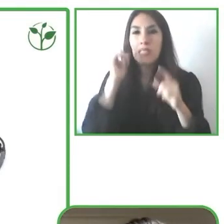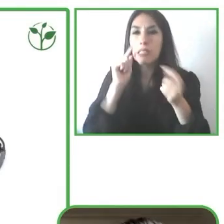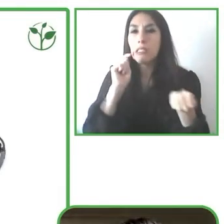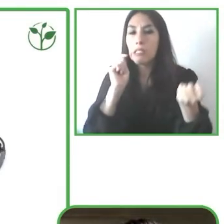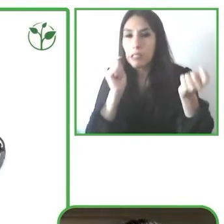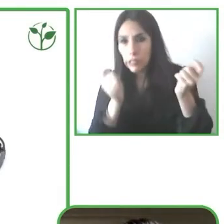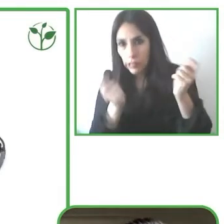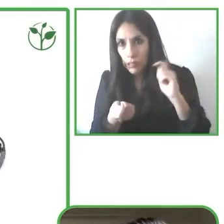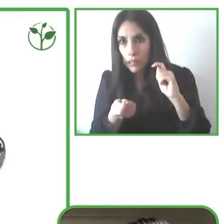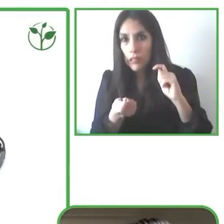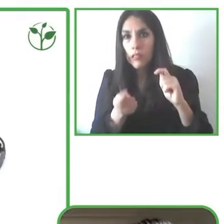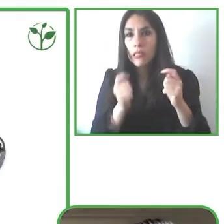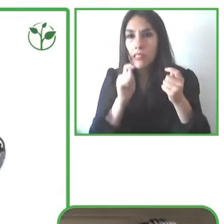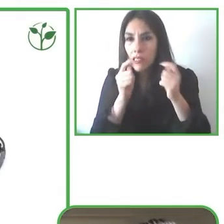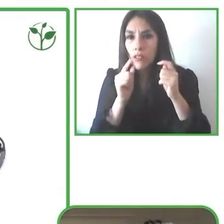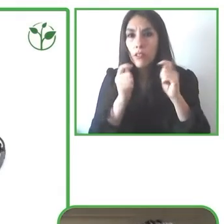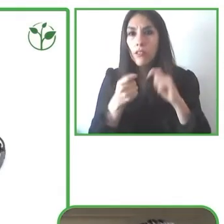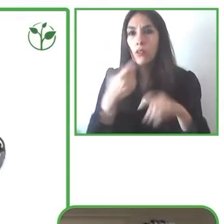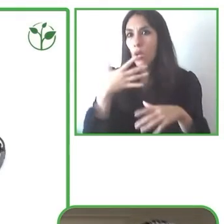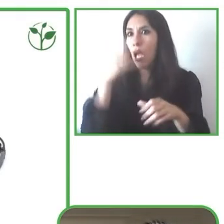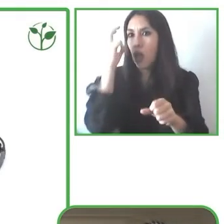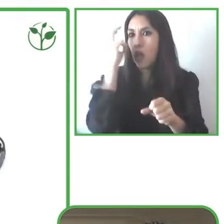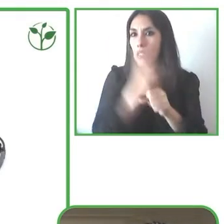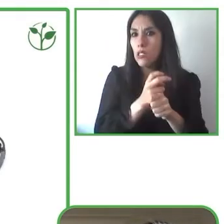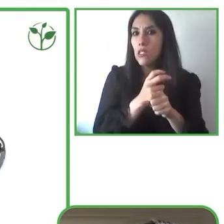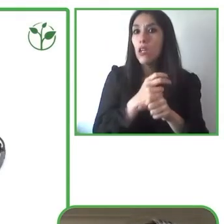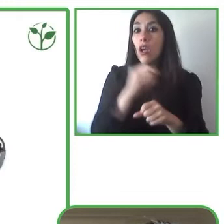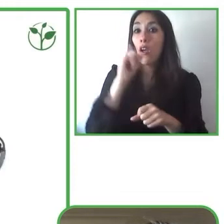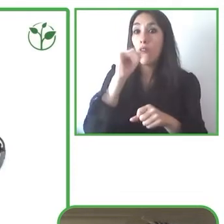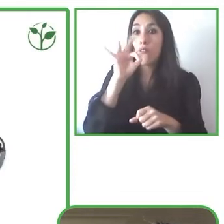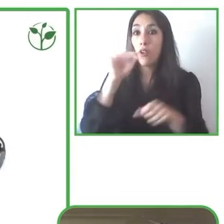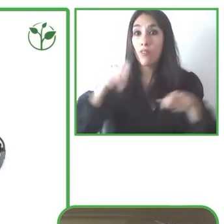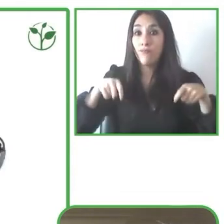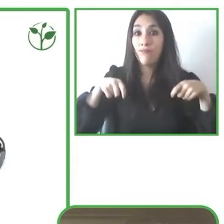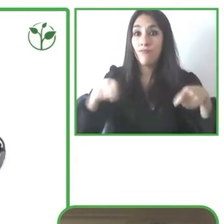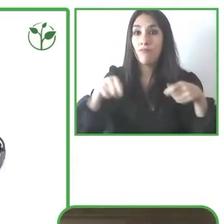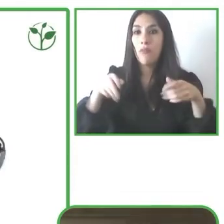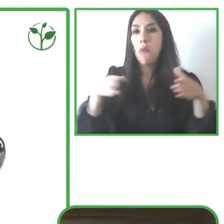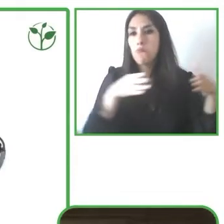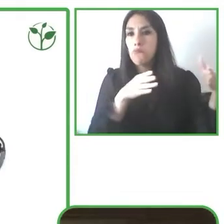happens on a daily basis throughout the day then those solutions are somewhere in the eye or